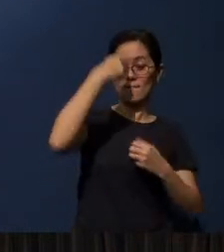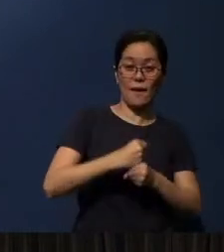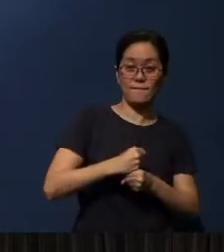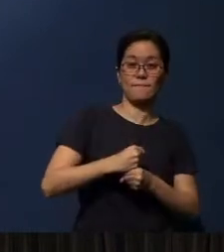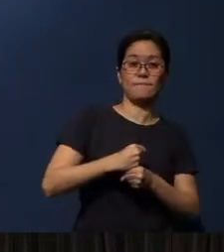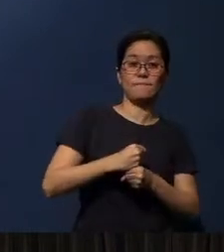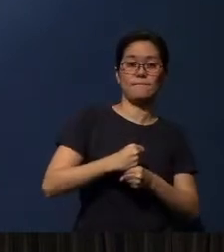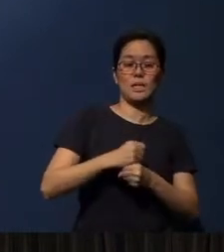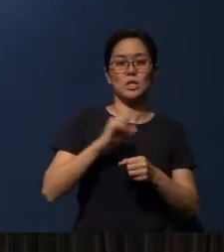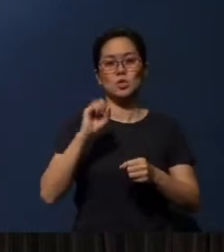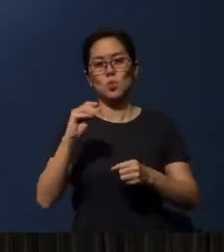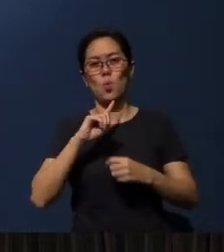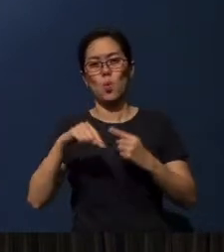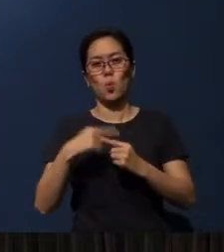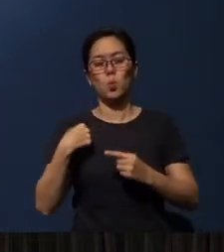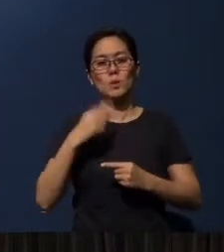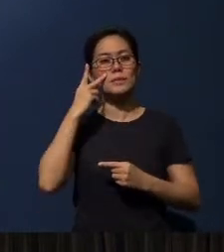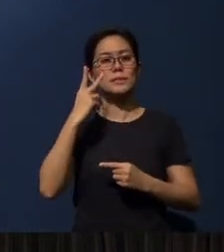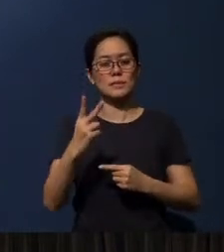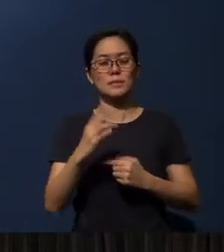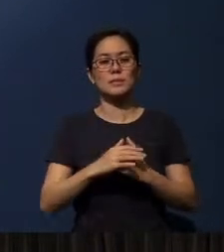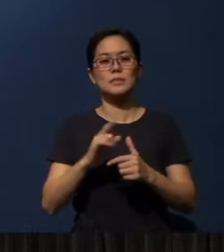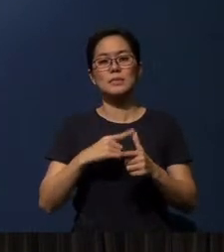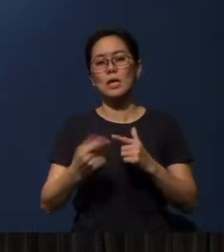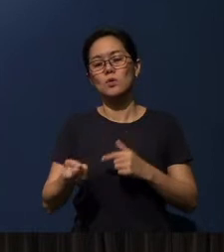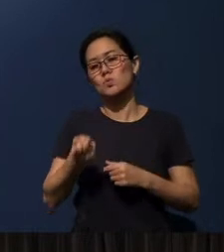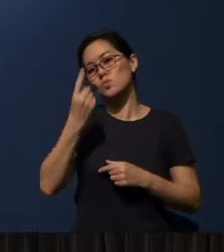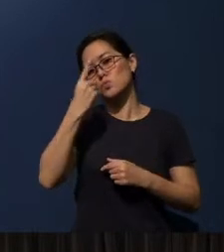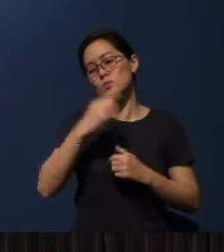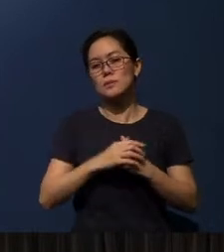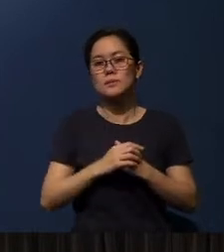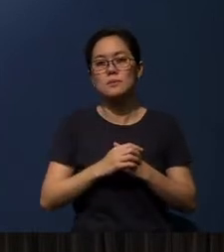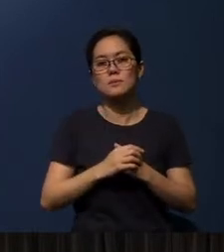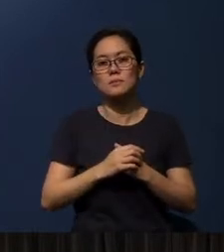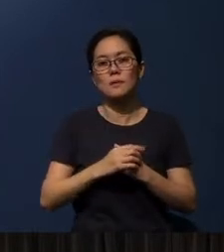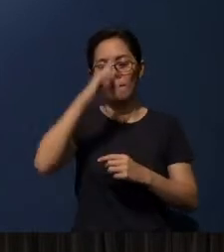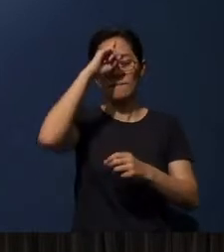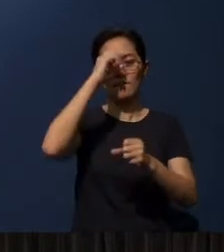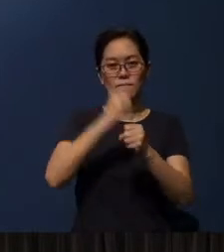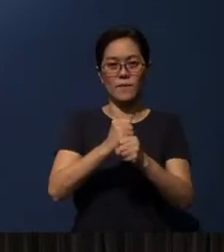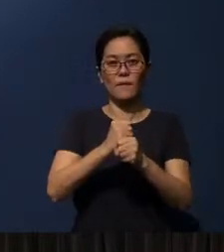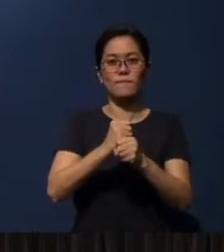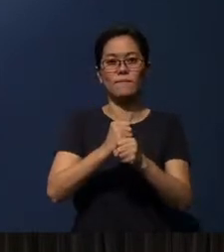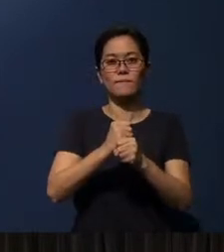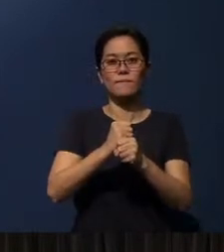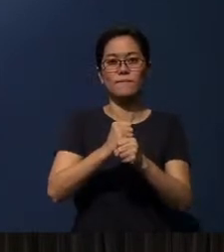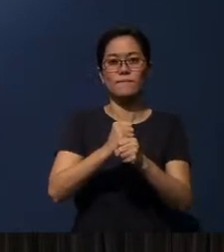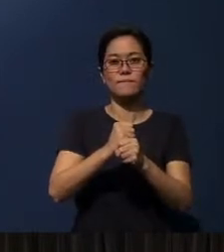So when you begin to see that, you begin to understand that faith is fostered,